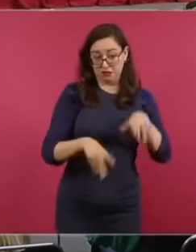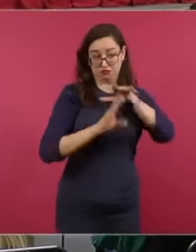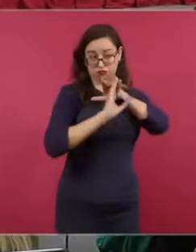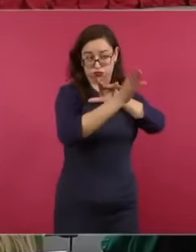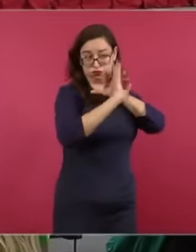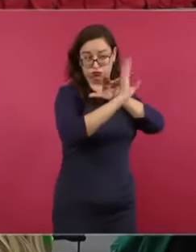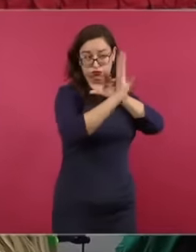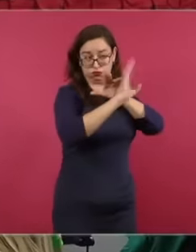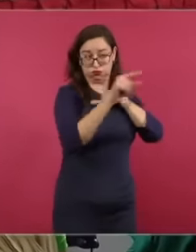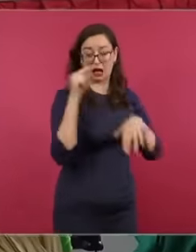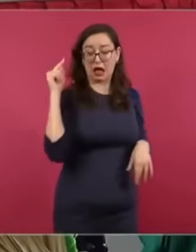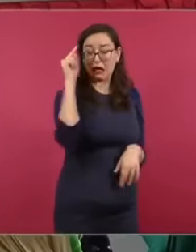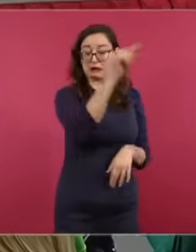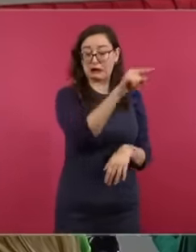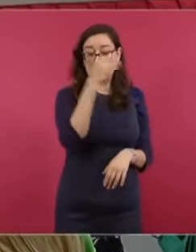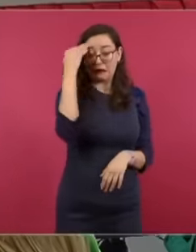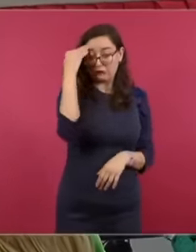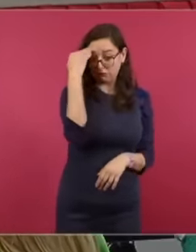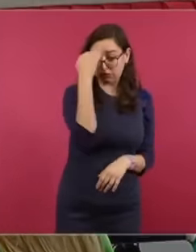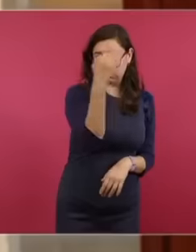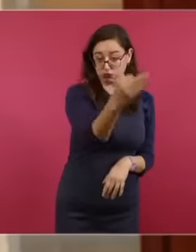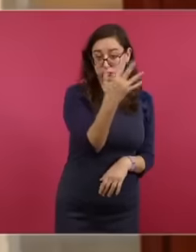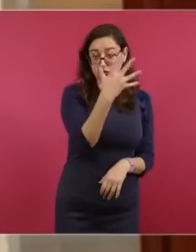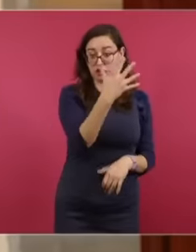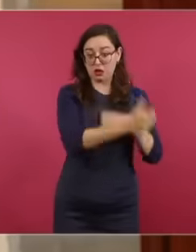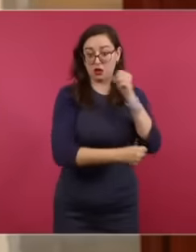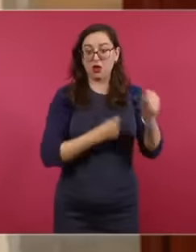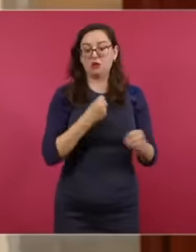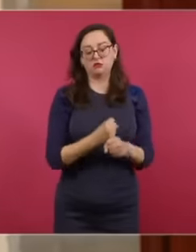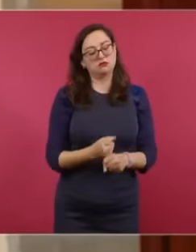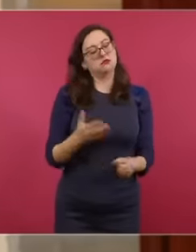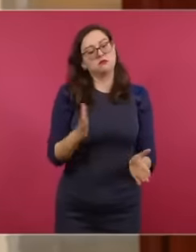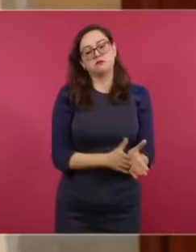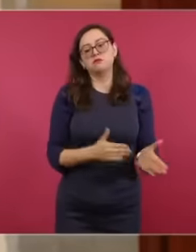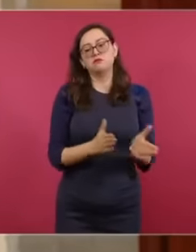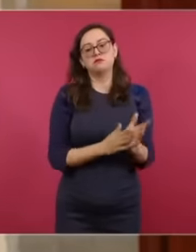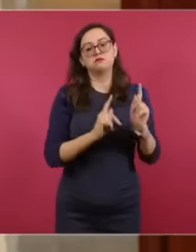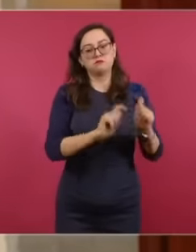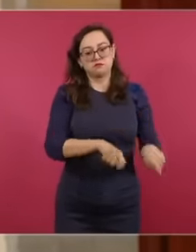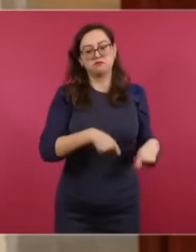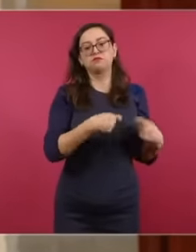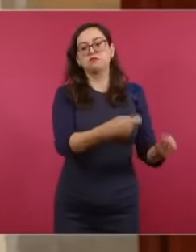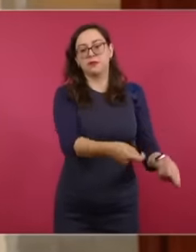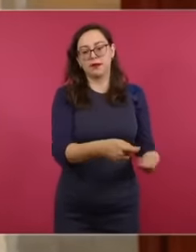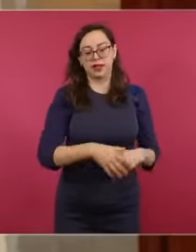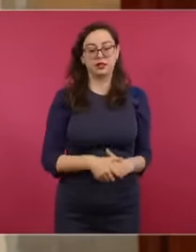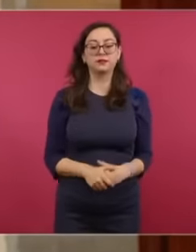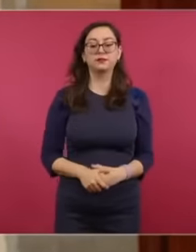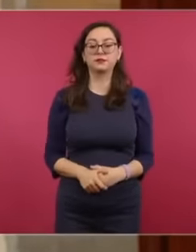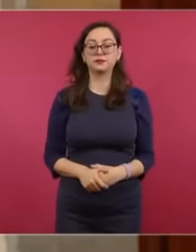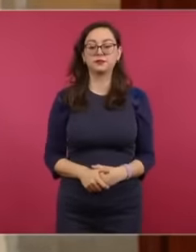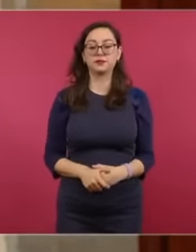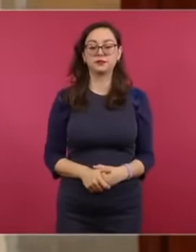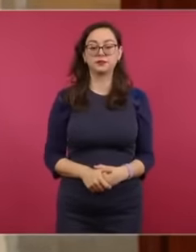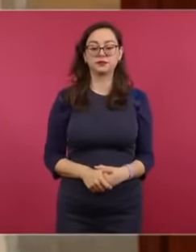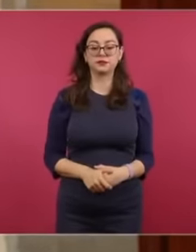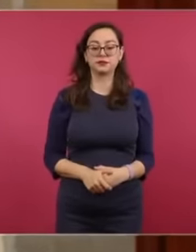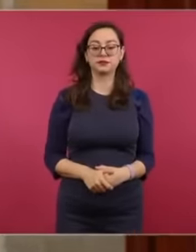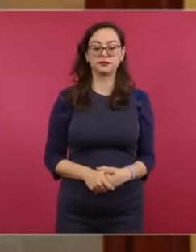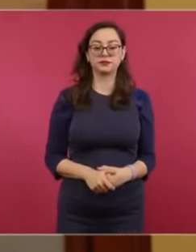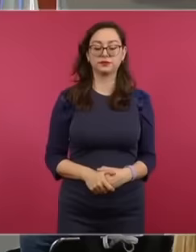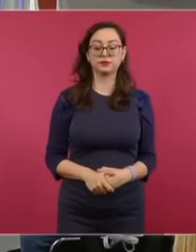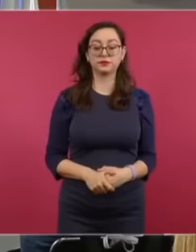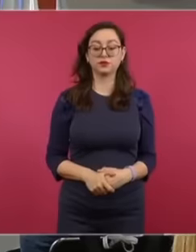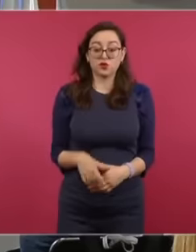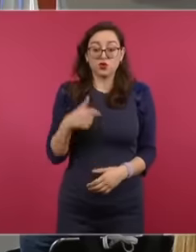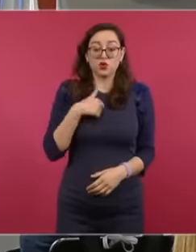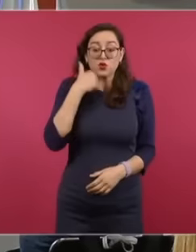and as young people that is what I would like to hear from the